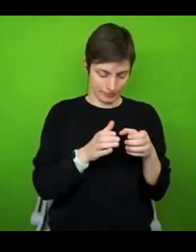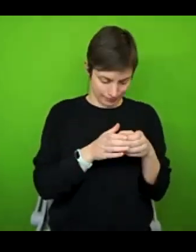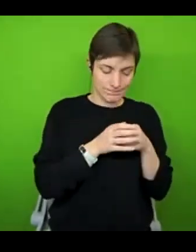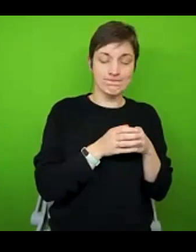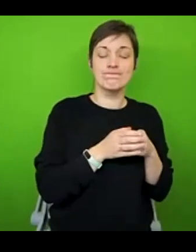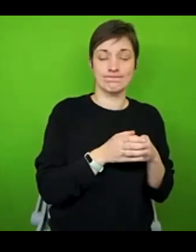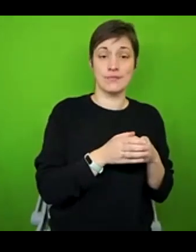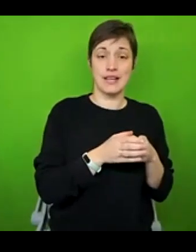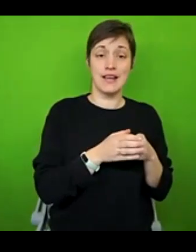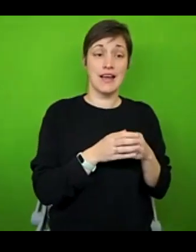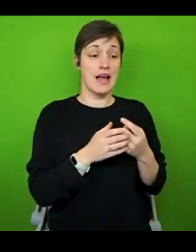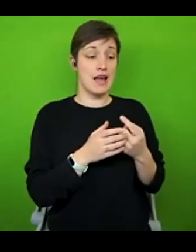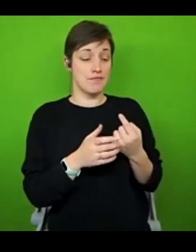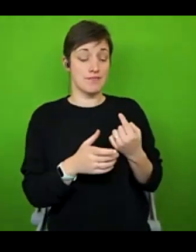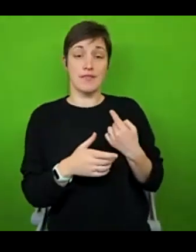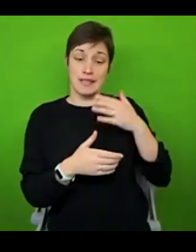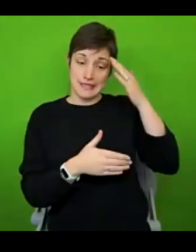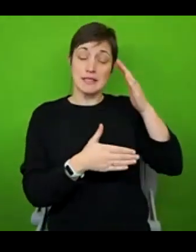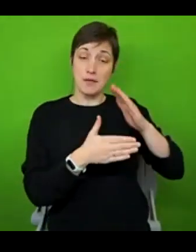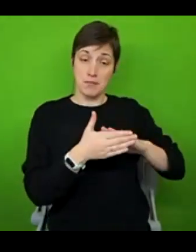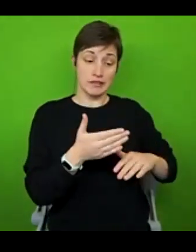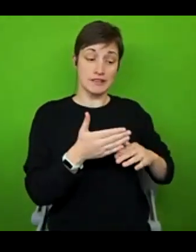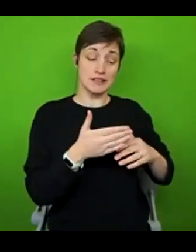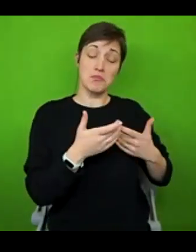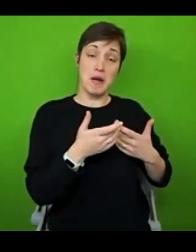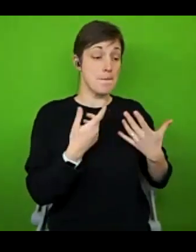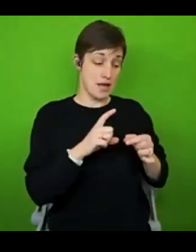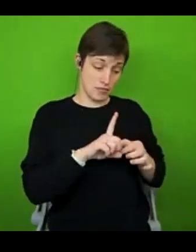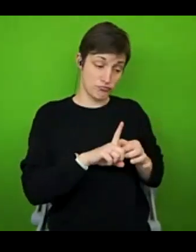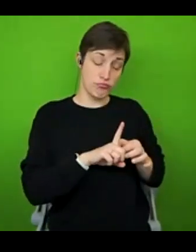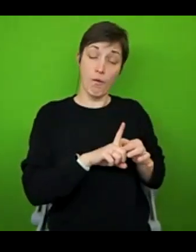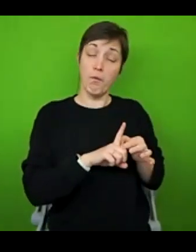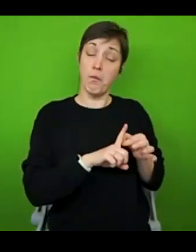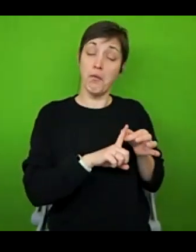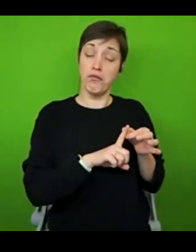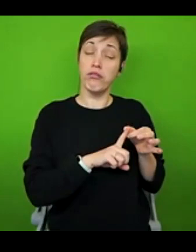am very fortunate to have experienced an improvement in my symptoms over the years. And it may be that not